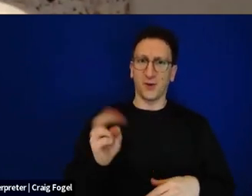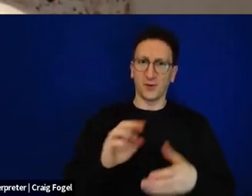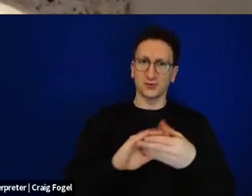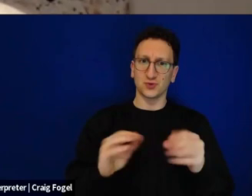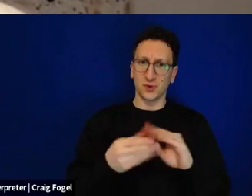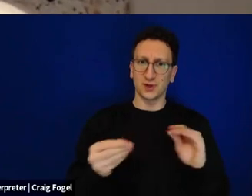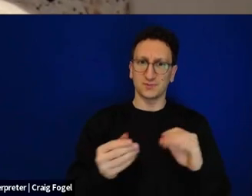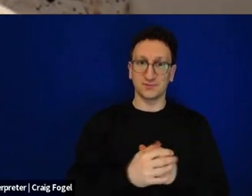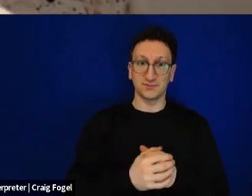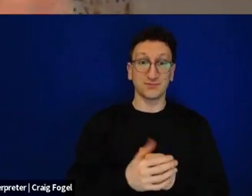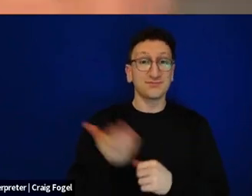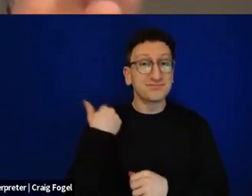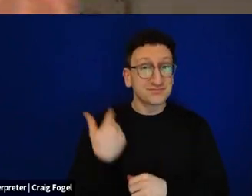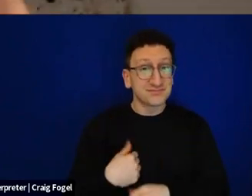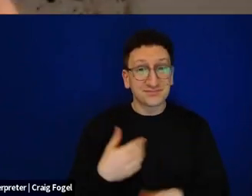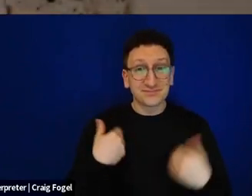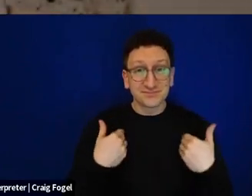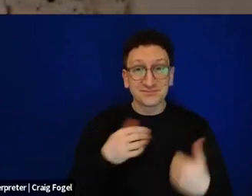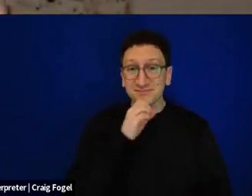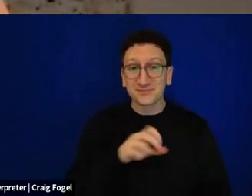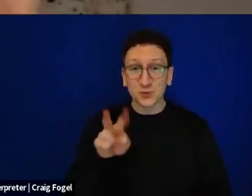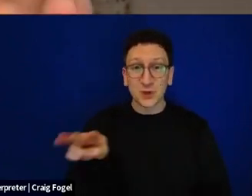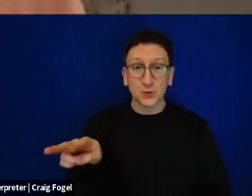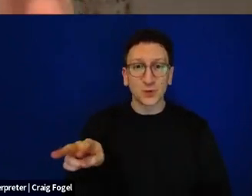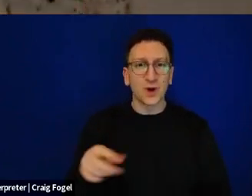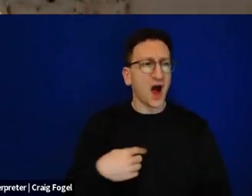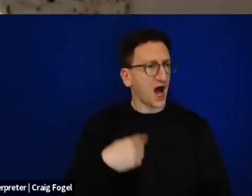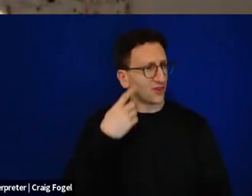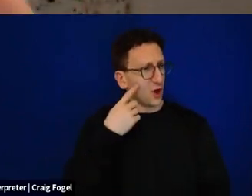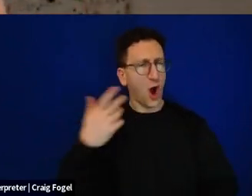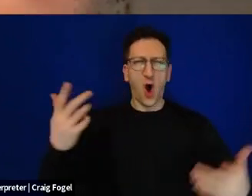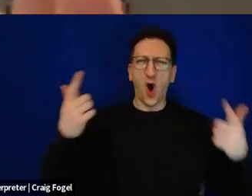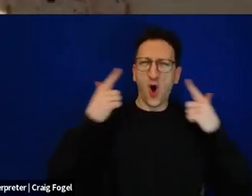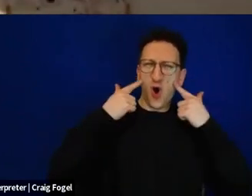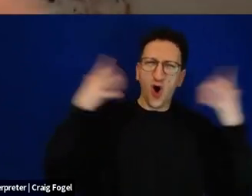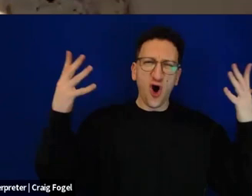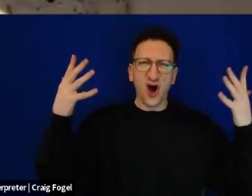I was 22. And we had a big plan. I decided we were going to try to run the Seder doing all the different customs of all the